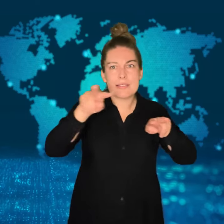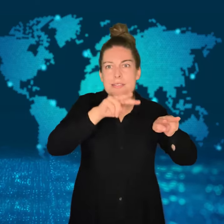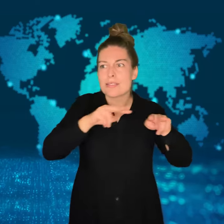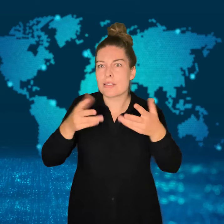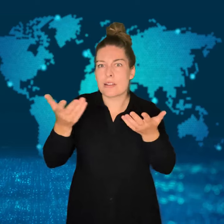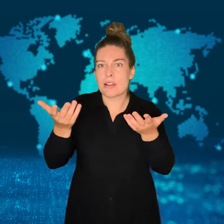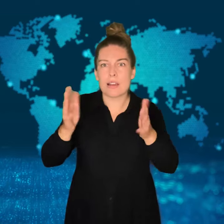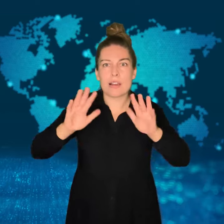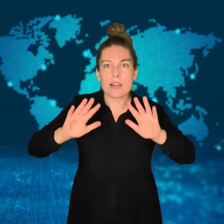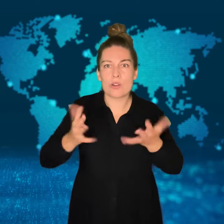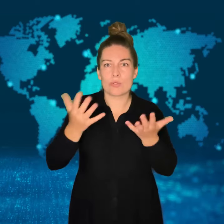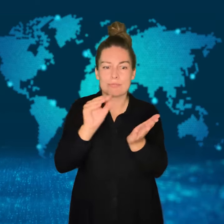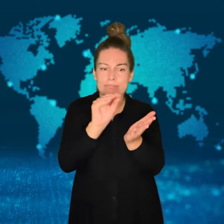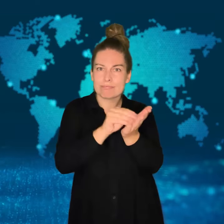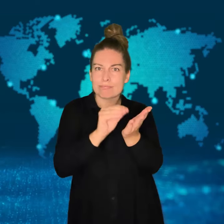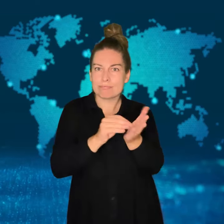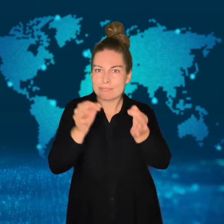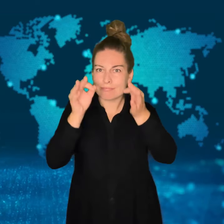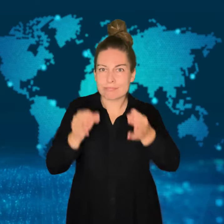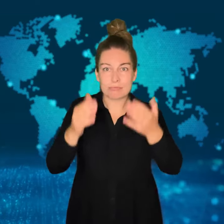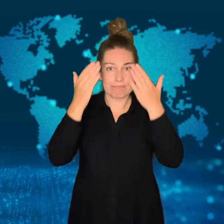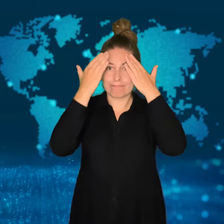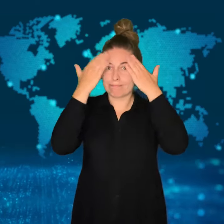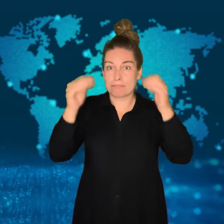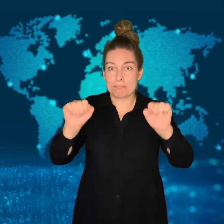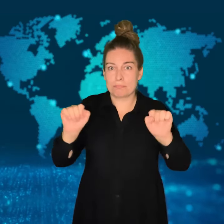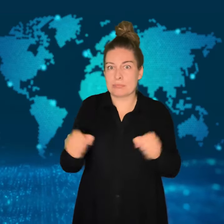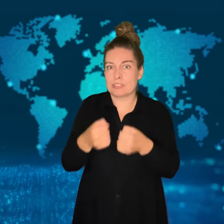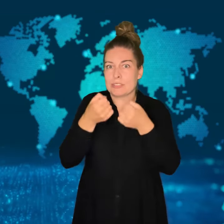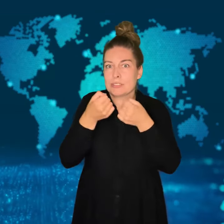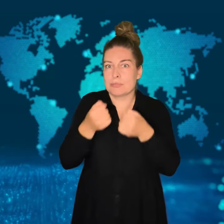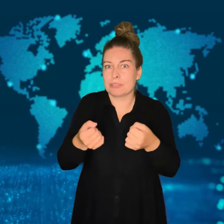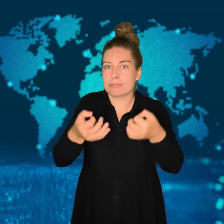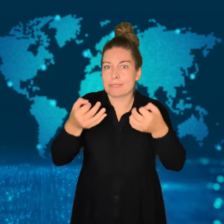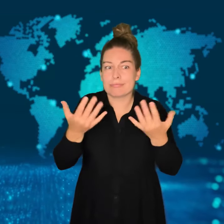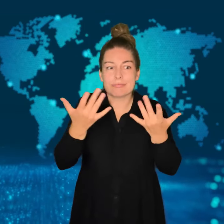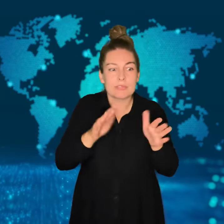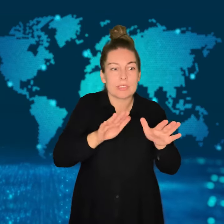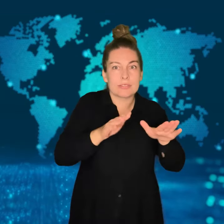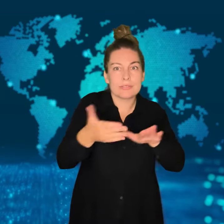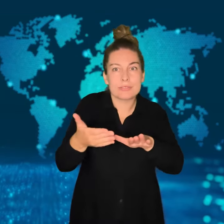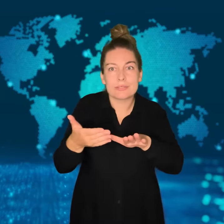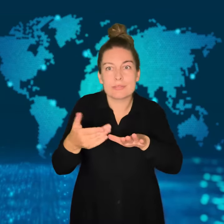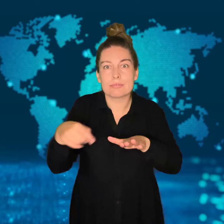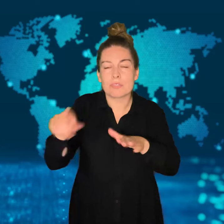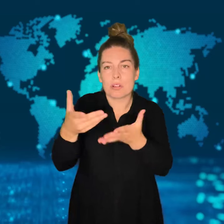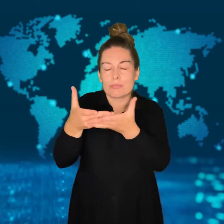It will be difficult to determine a precise number dead